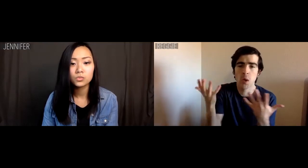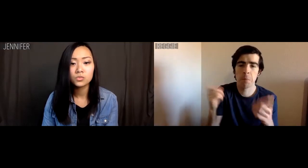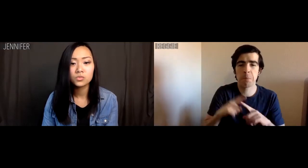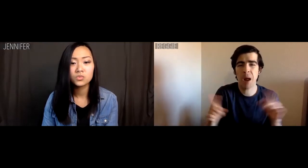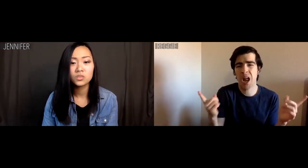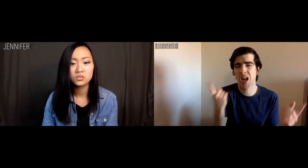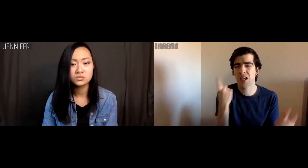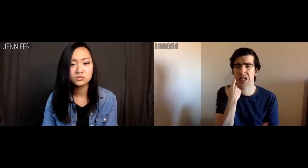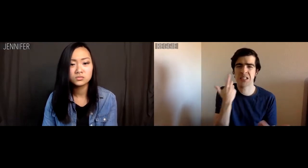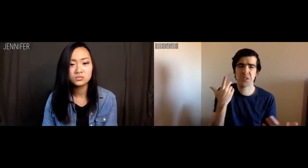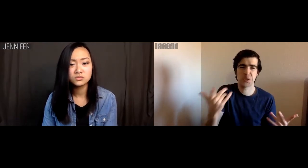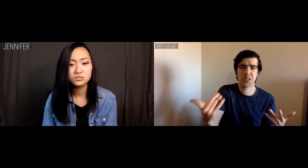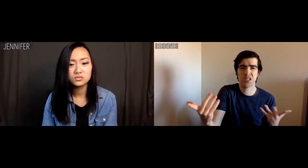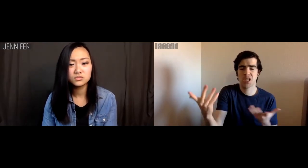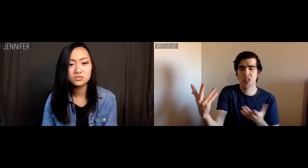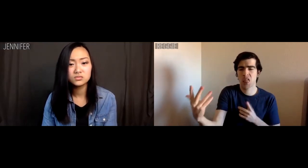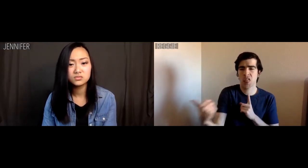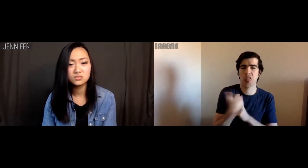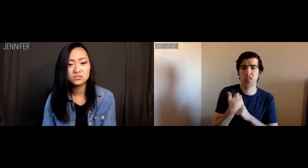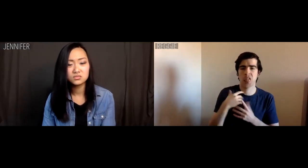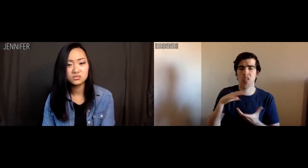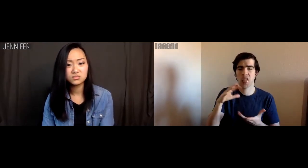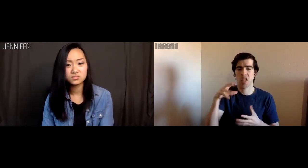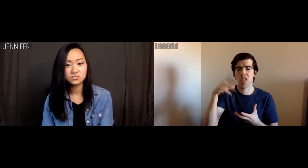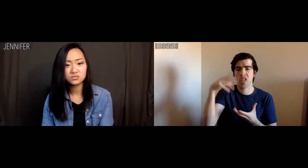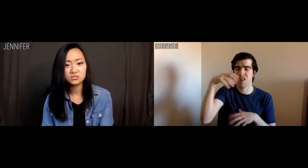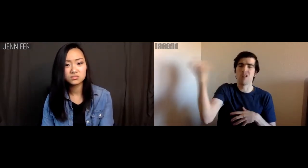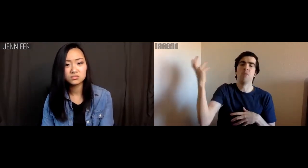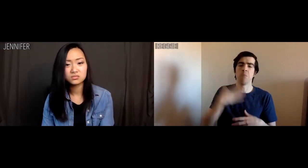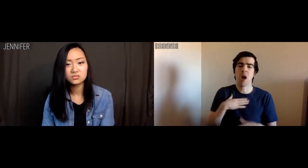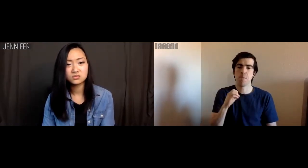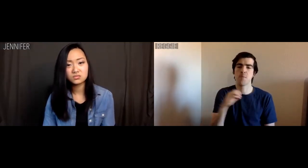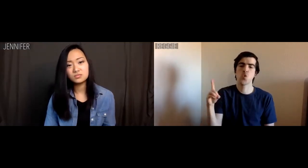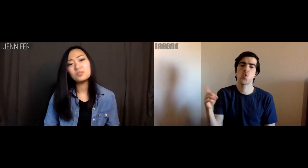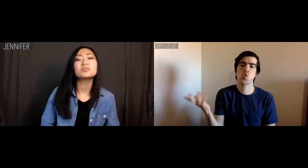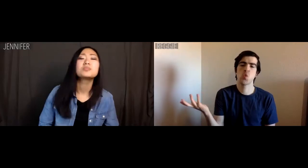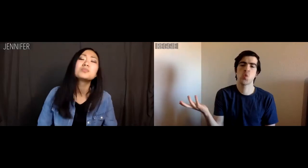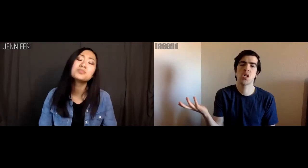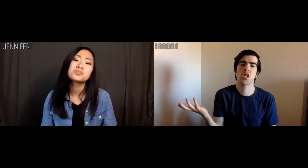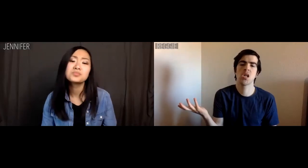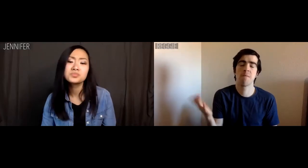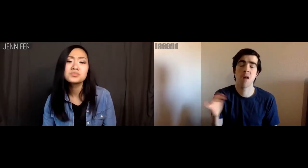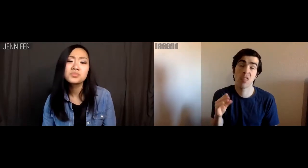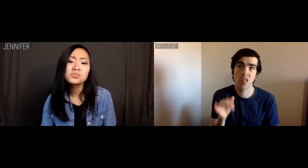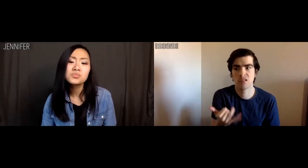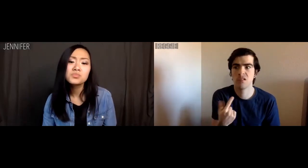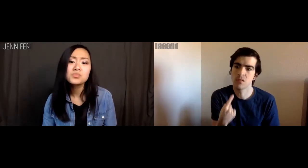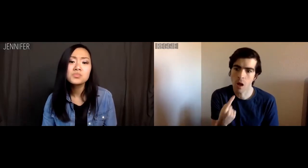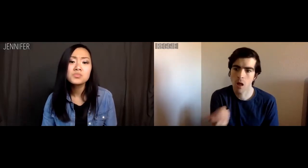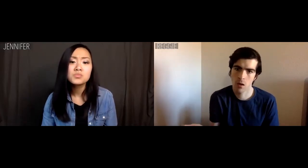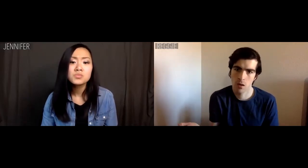But lately you've been totally harshing on me. And that sucks.